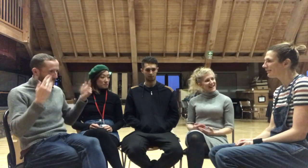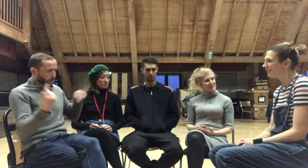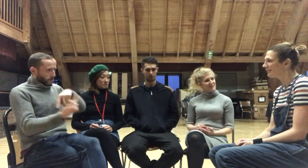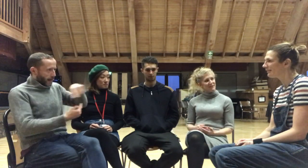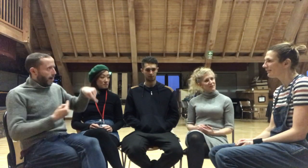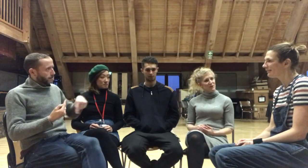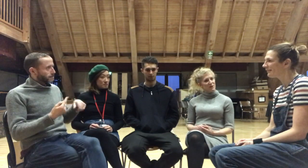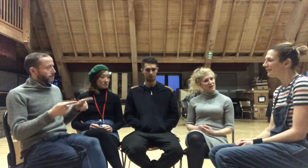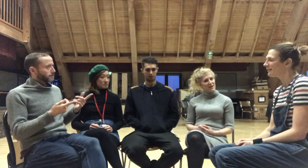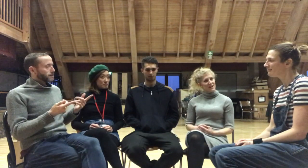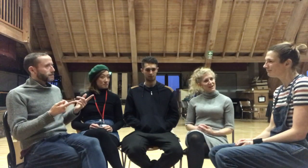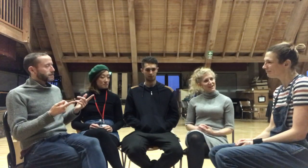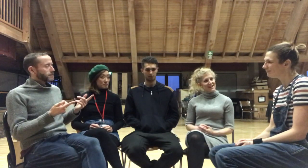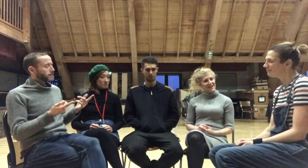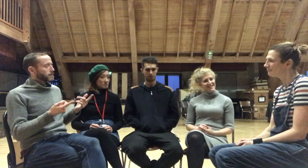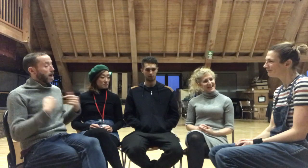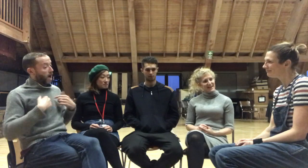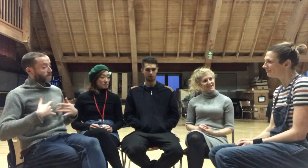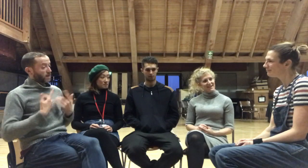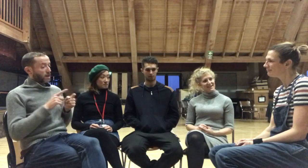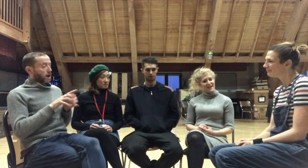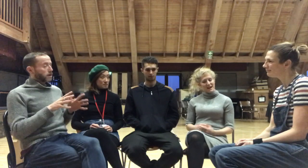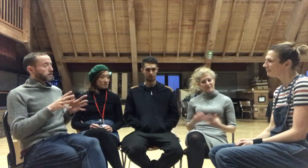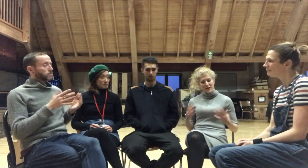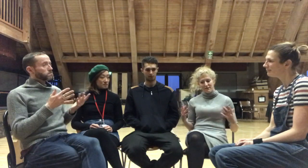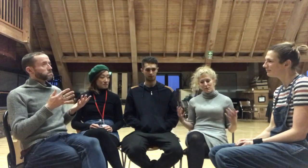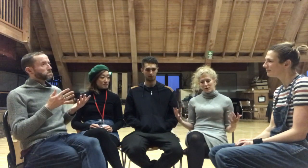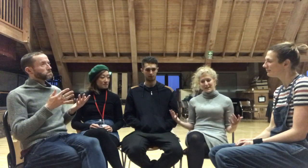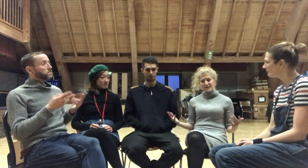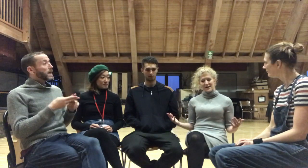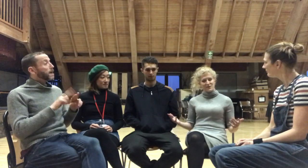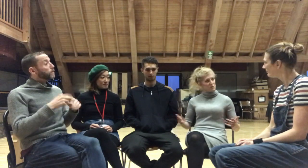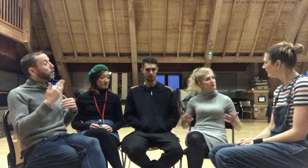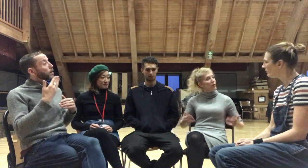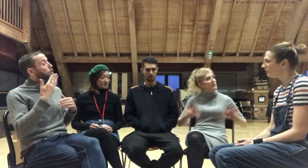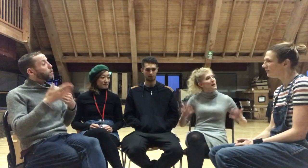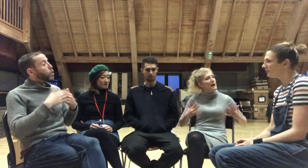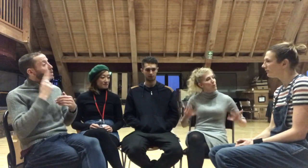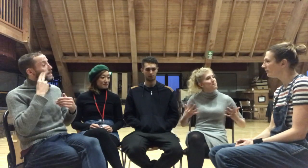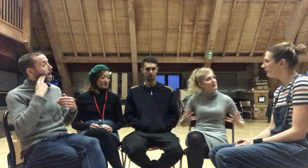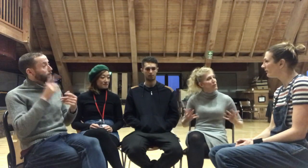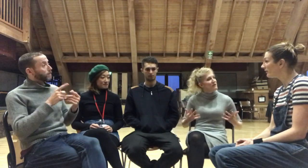that like...if...if more deaf actors were involved that that would be more of a